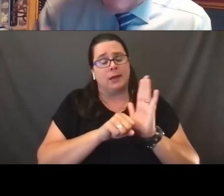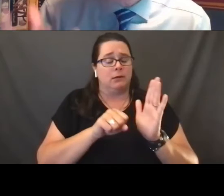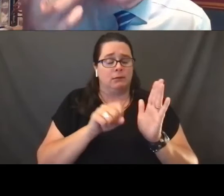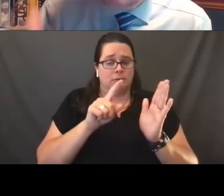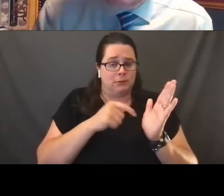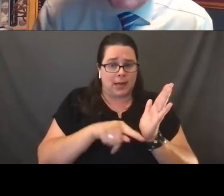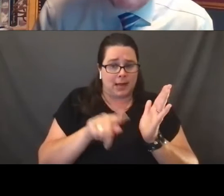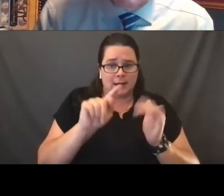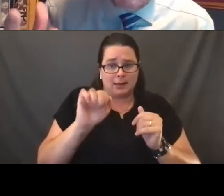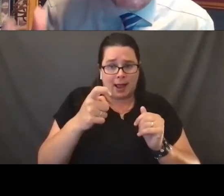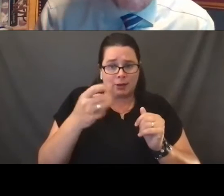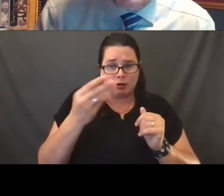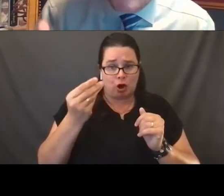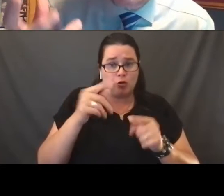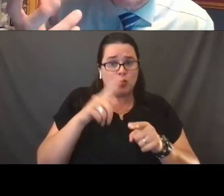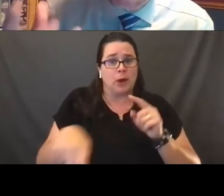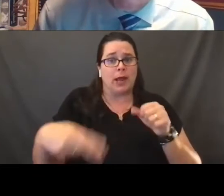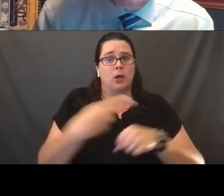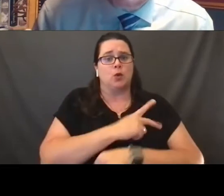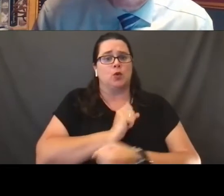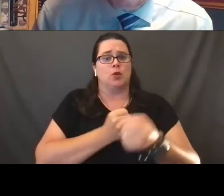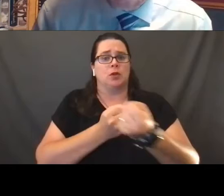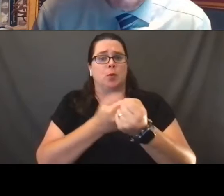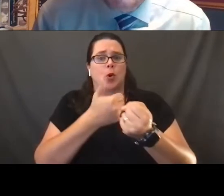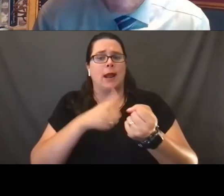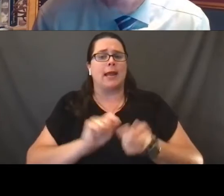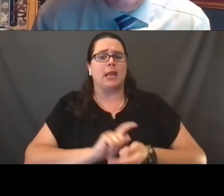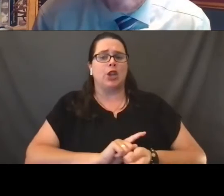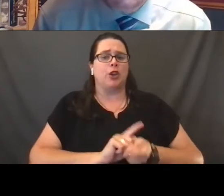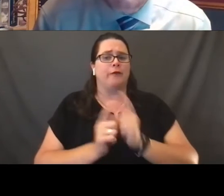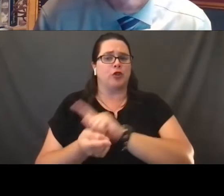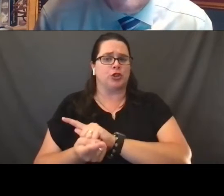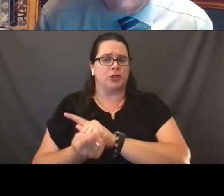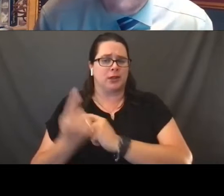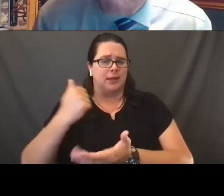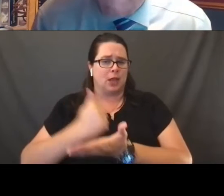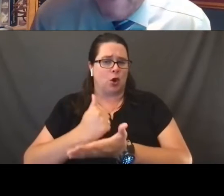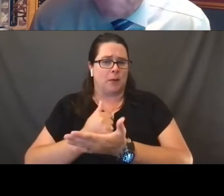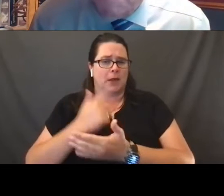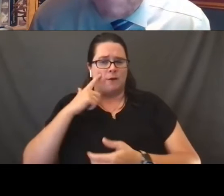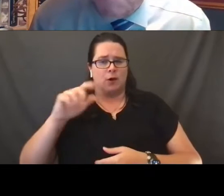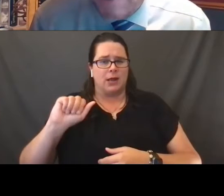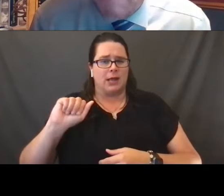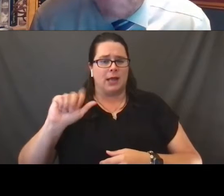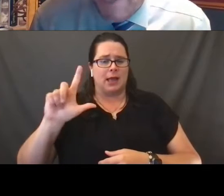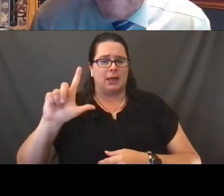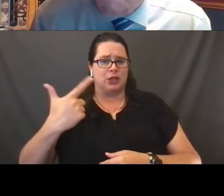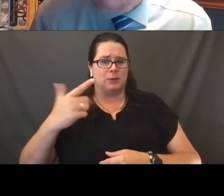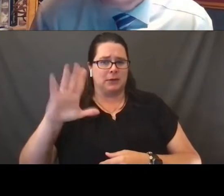you cannot use them to support any conversion therapy for LGBT minors in the state of Wisconsin.